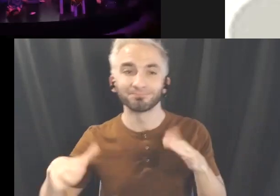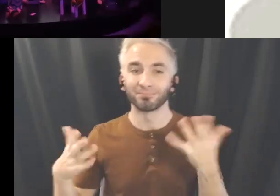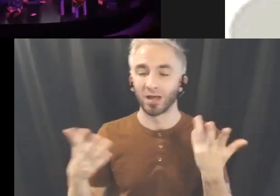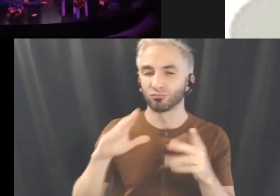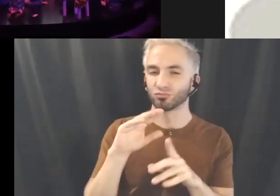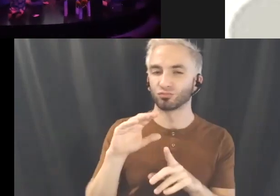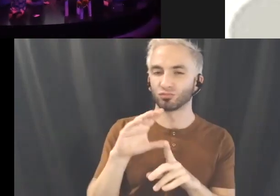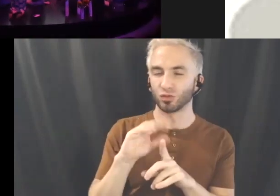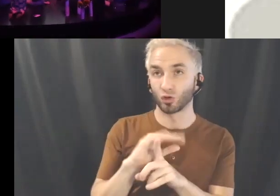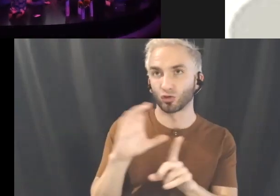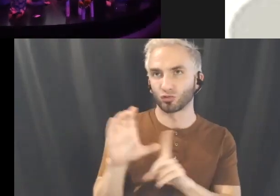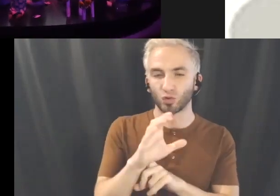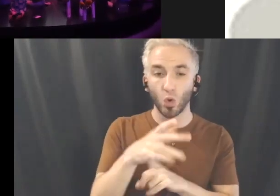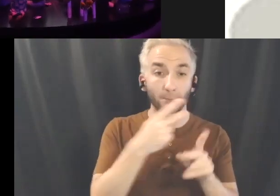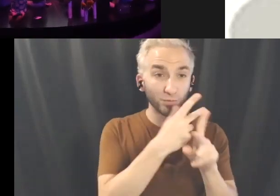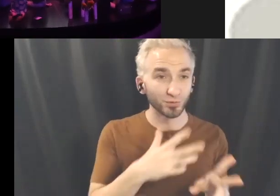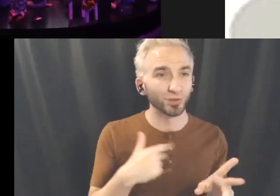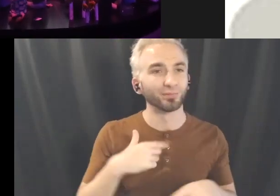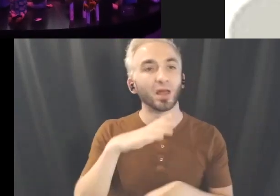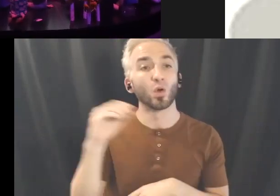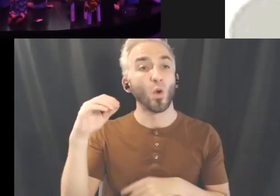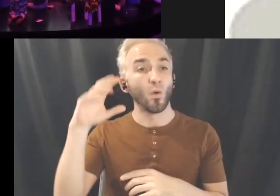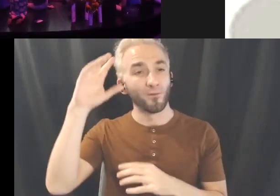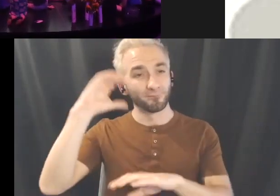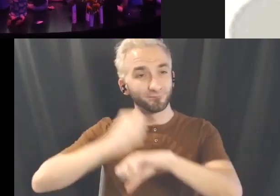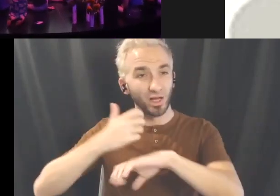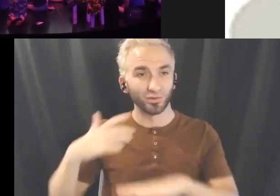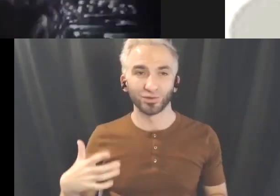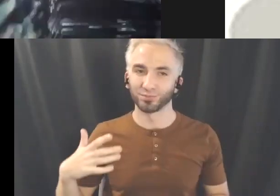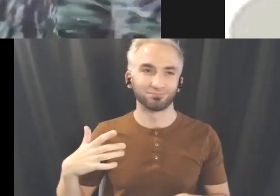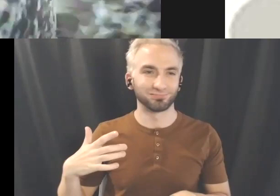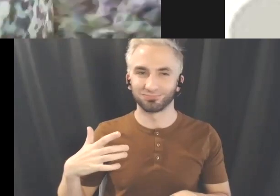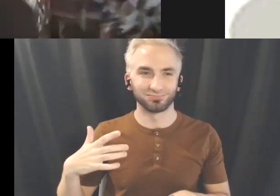producer, so I am the co-founder for Current: Feminist Electronic Art Symposium with some